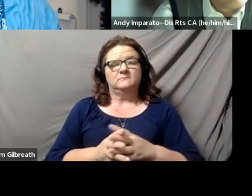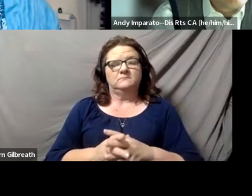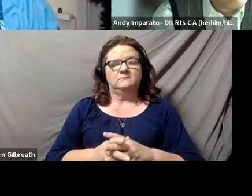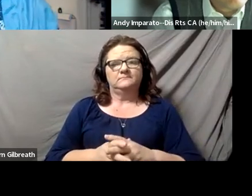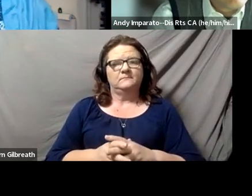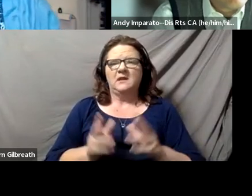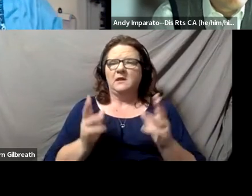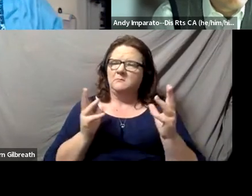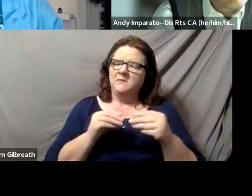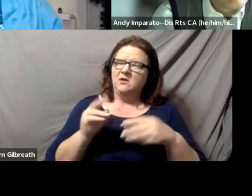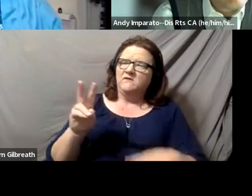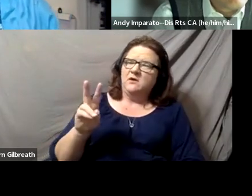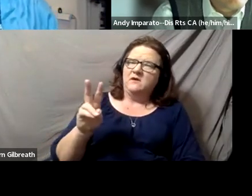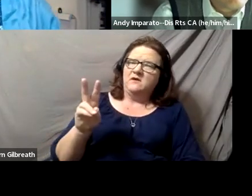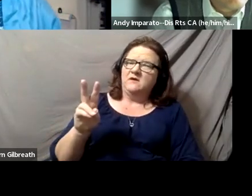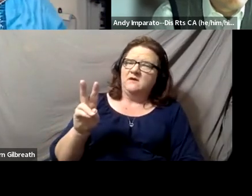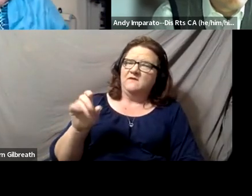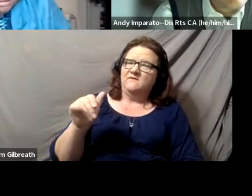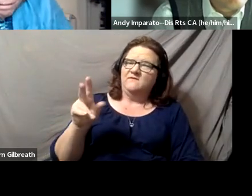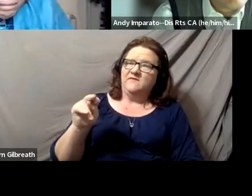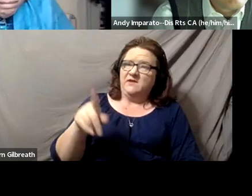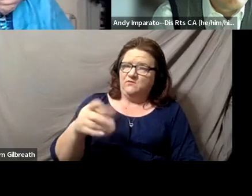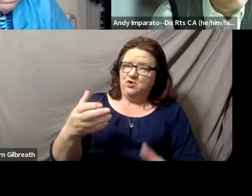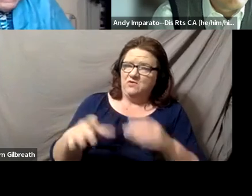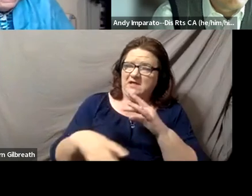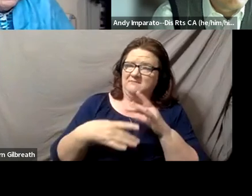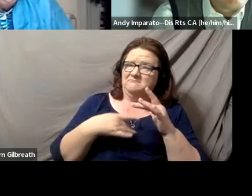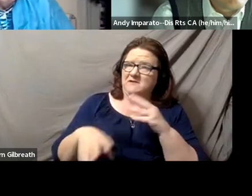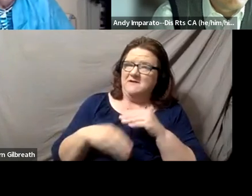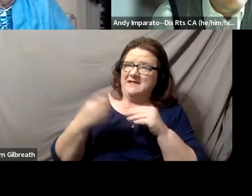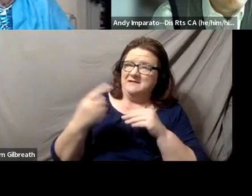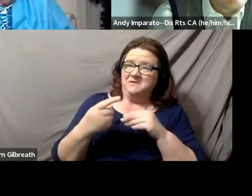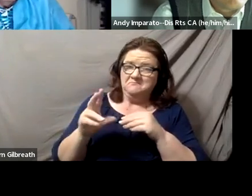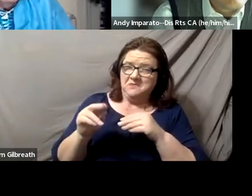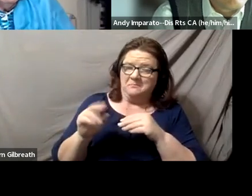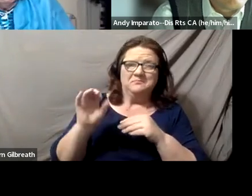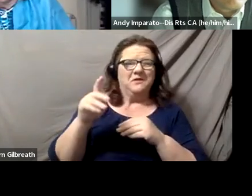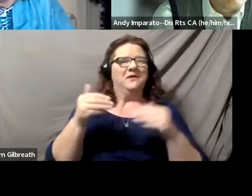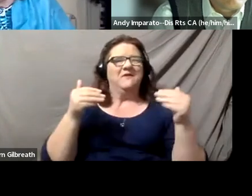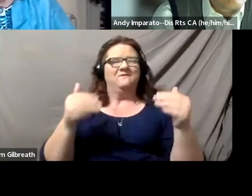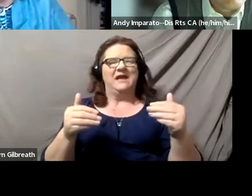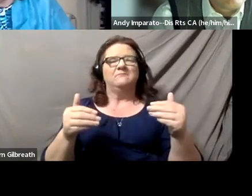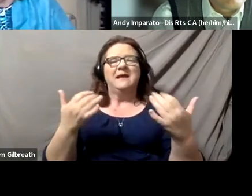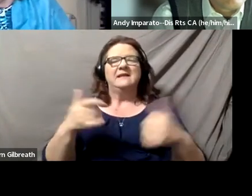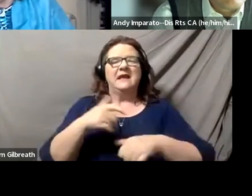Beautiful, Vivian do you have anything you'd like to add at this point? Okay, then we're going to go right to the Q and A portion of the program,